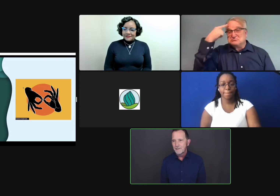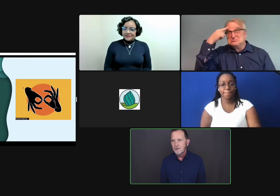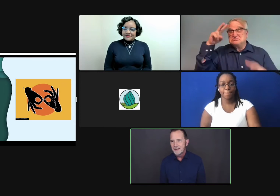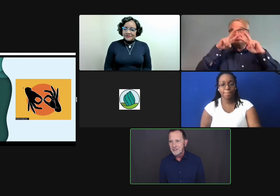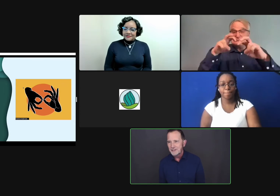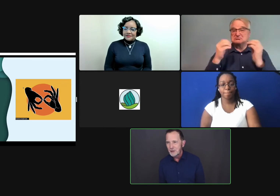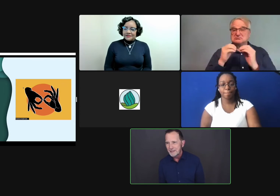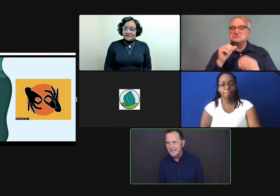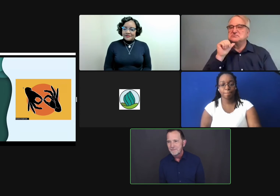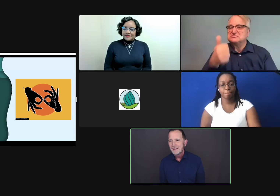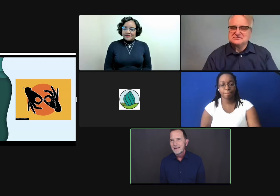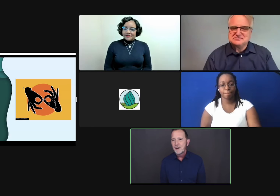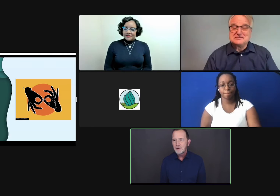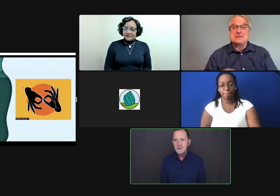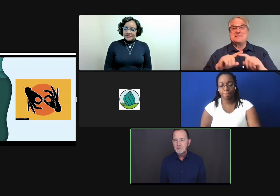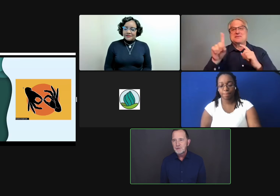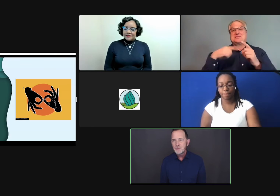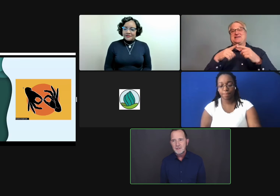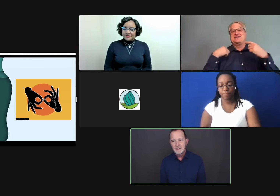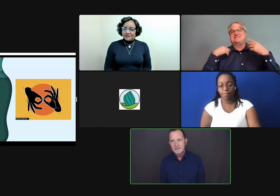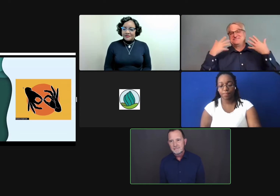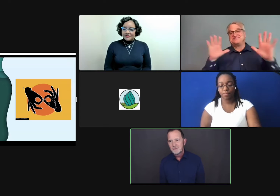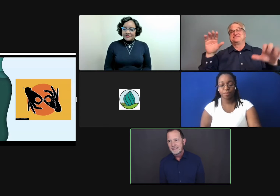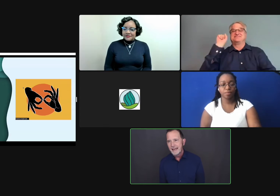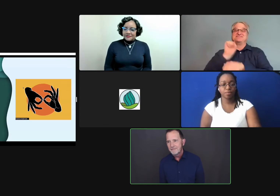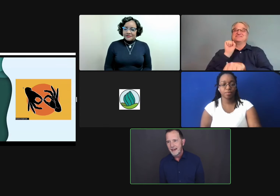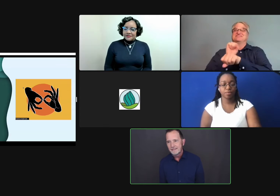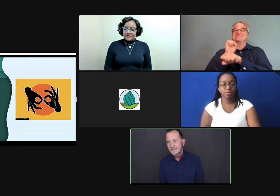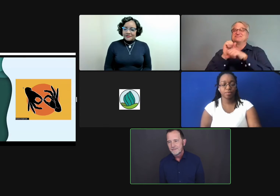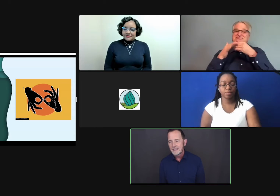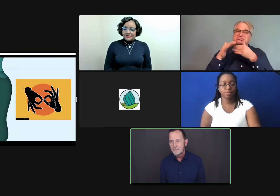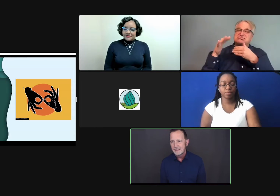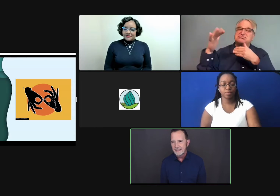of professional interpreting. Other interpreters weren't, didn't have that flexibility